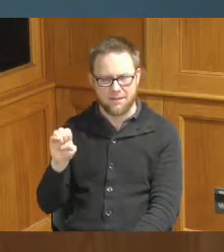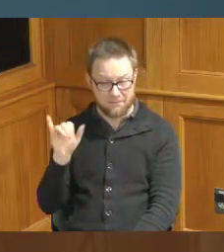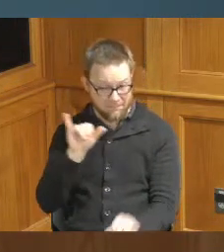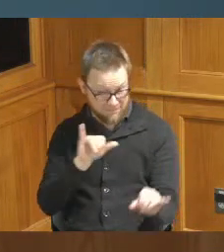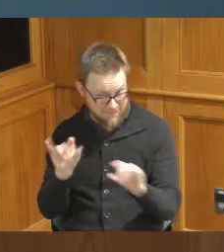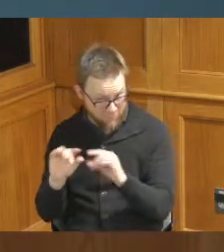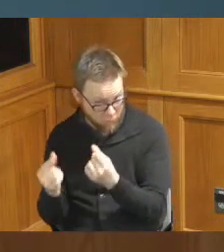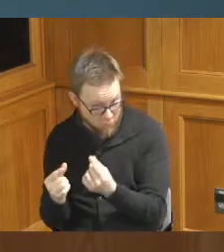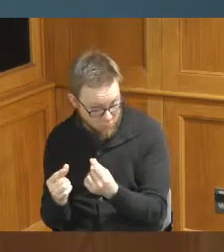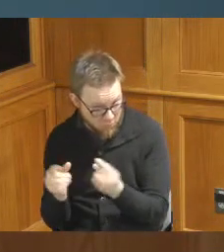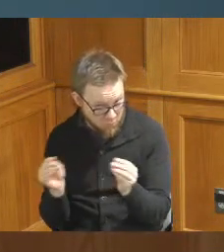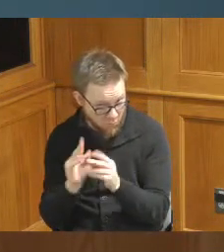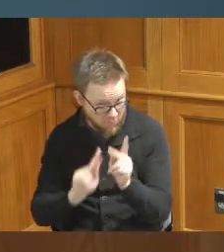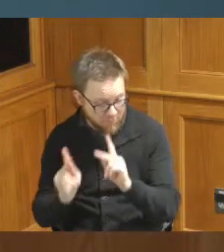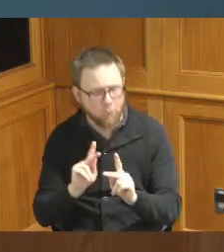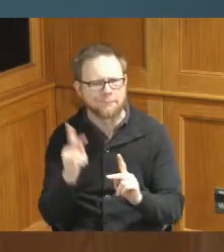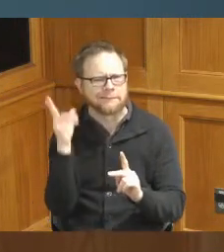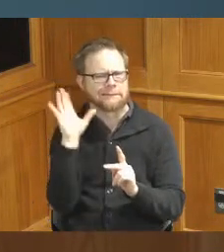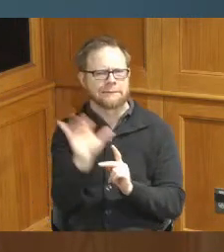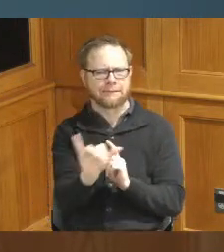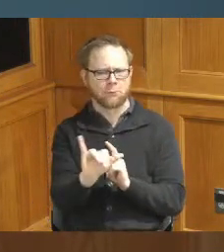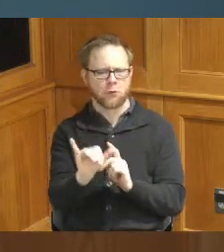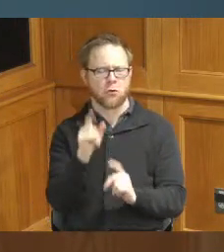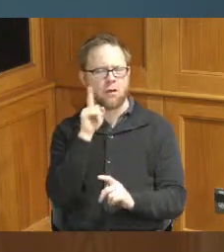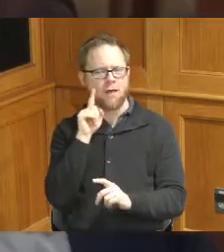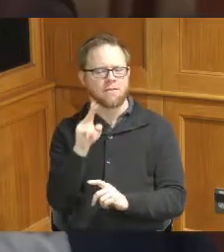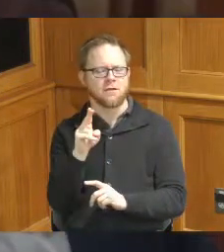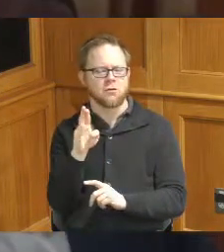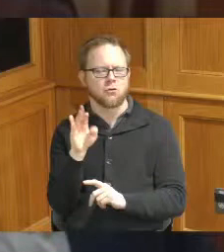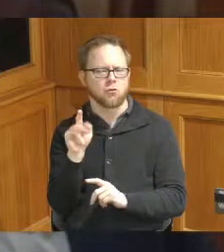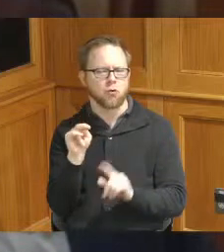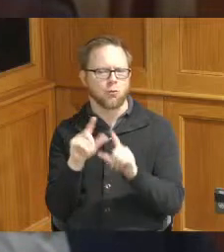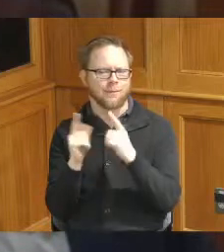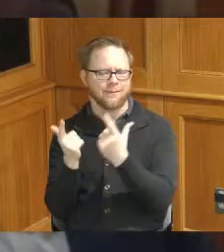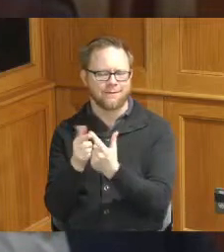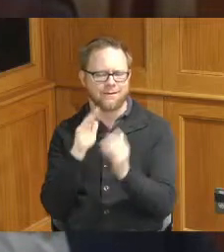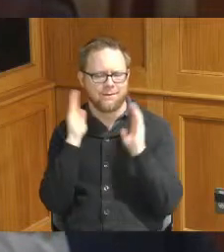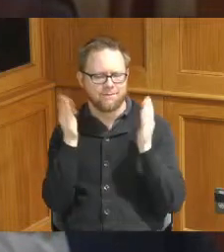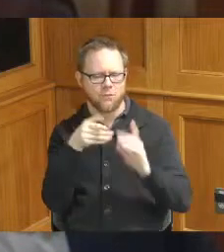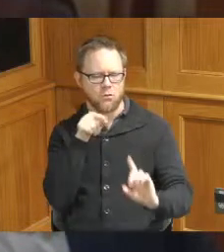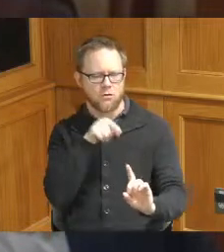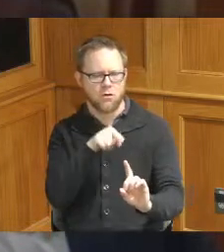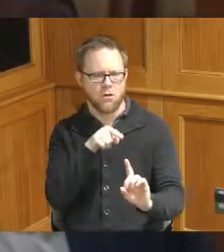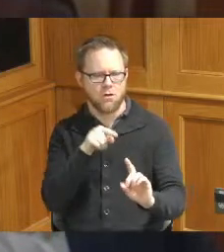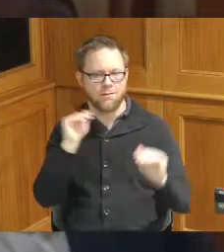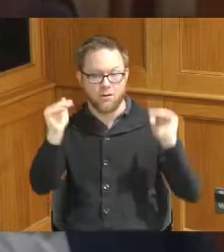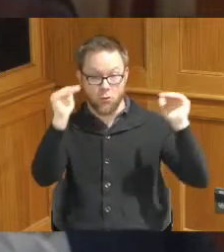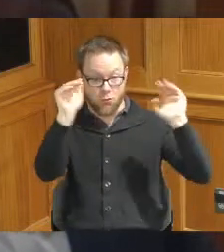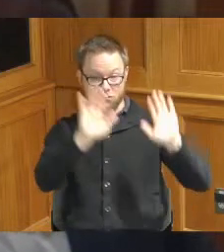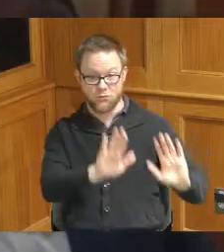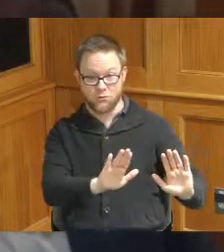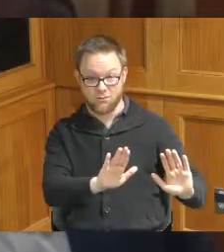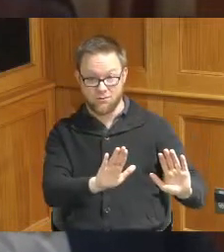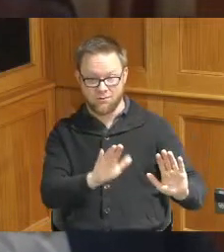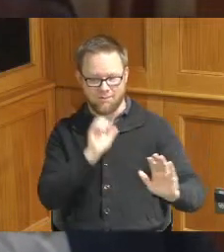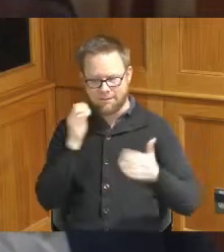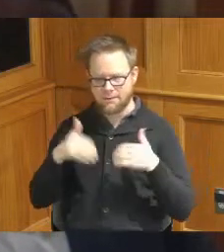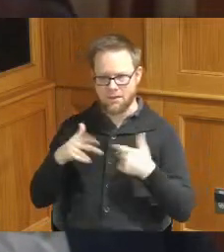more people we're similar I think Urban League is focused on more adults than maybe youth from what